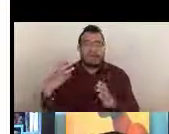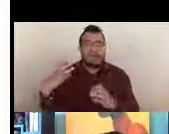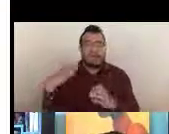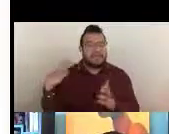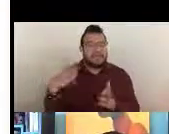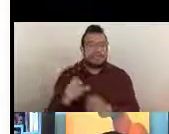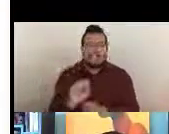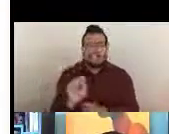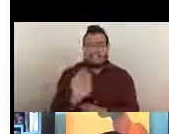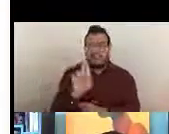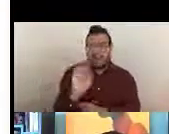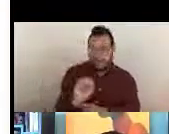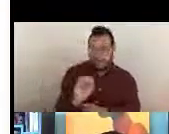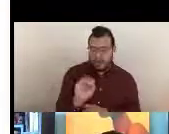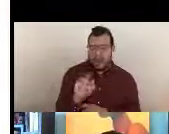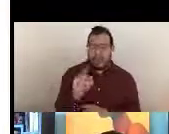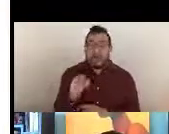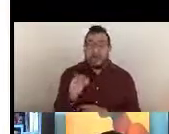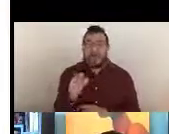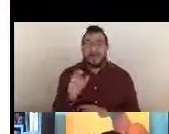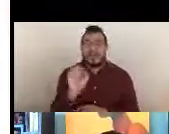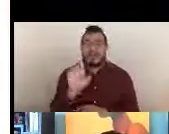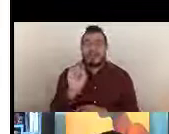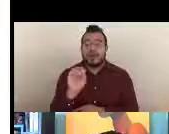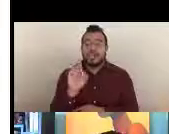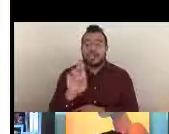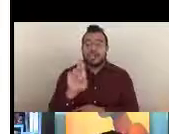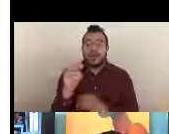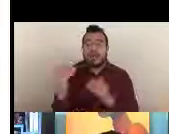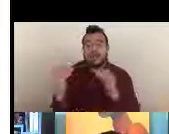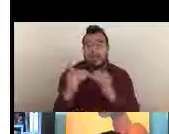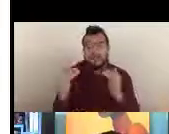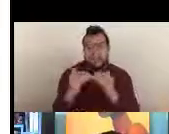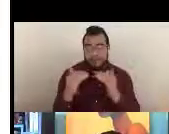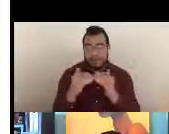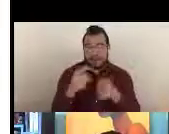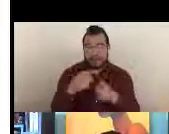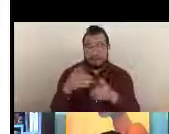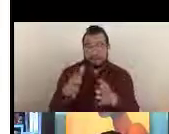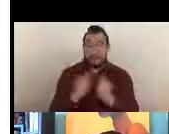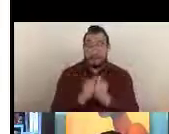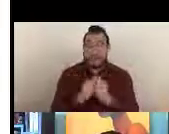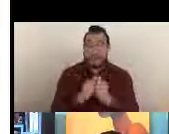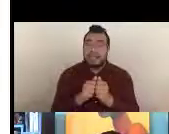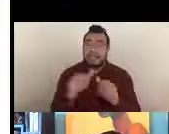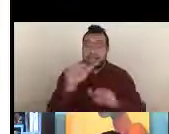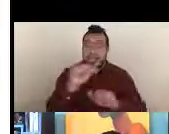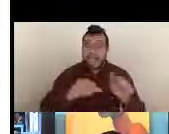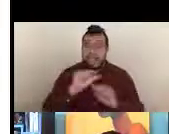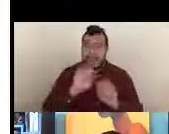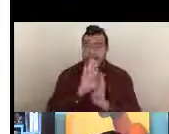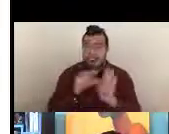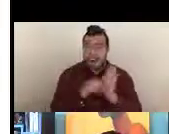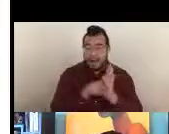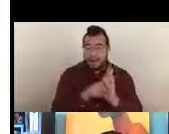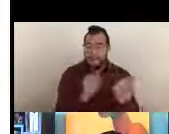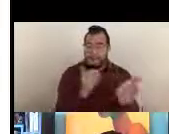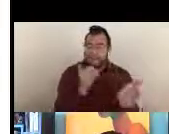An SRO is a doctoral level professionals whose scientific background is closely aligned to the focus of the study section.